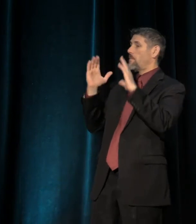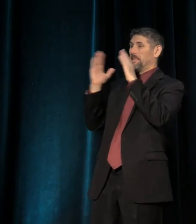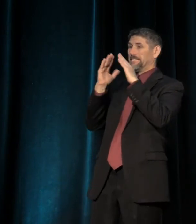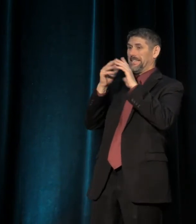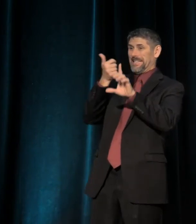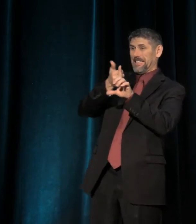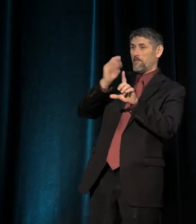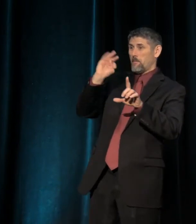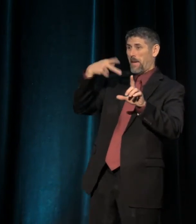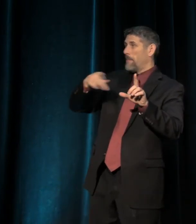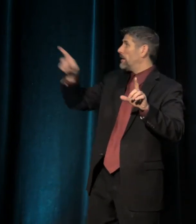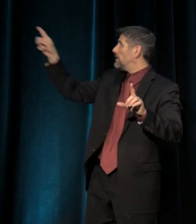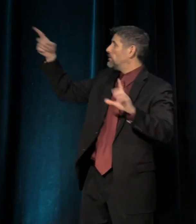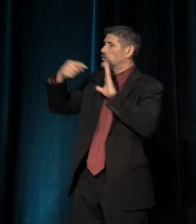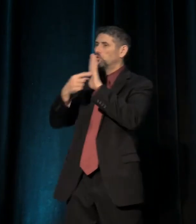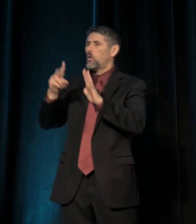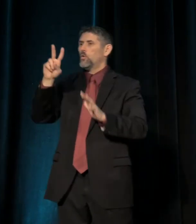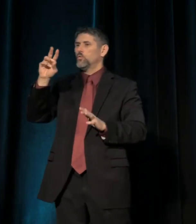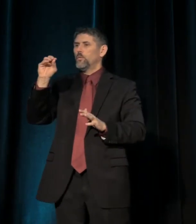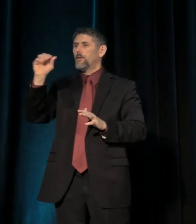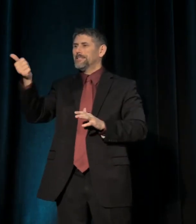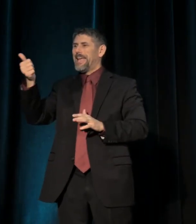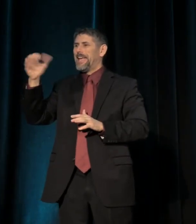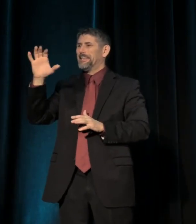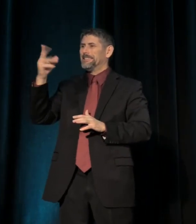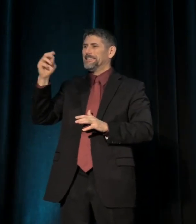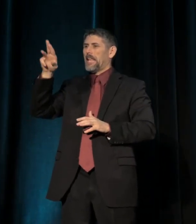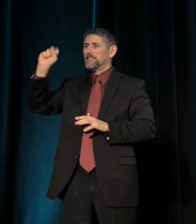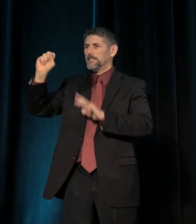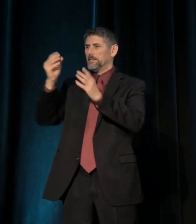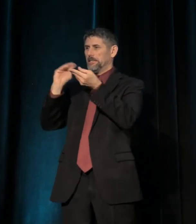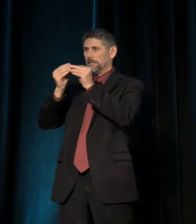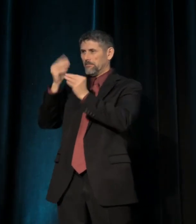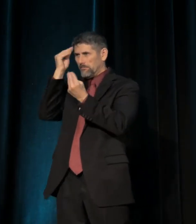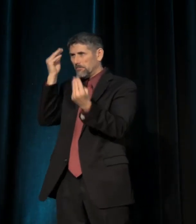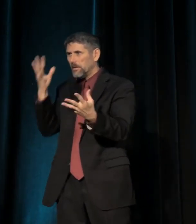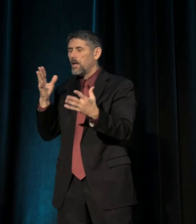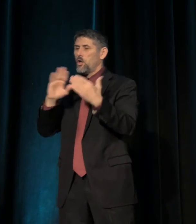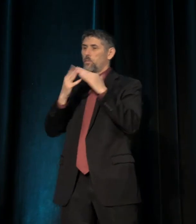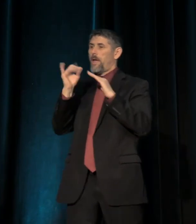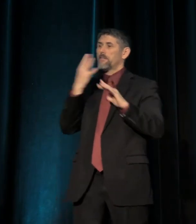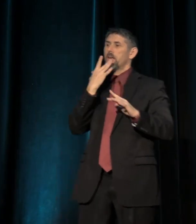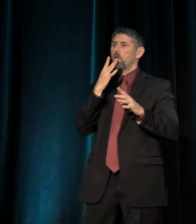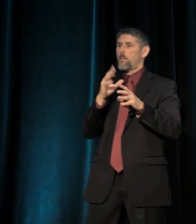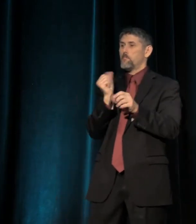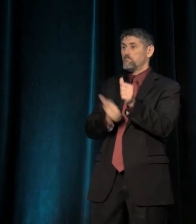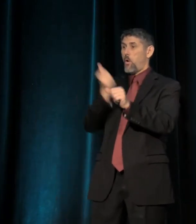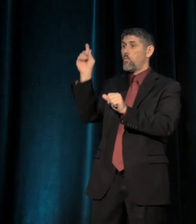showing 2010 census data. You can see communities of color are largely on the outskirts of the city